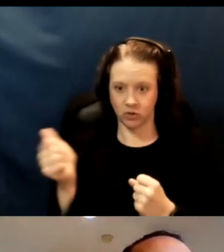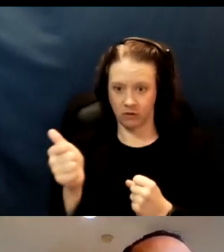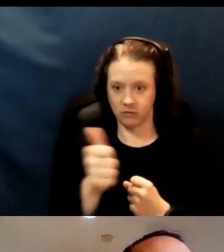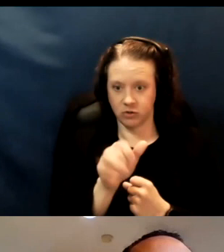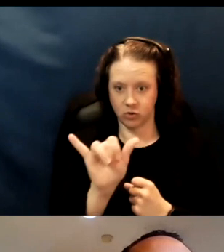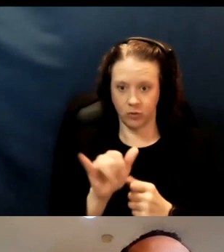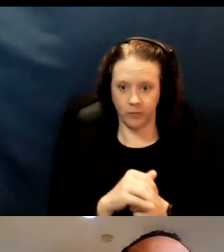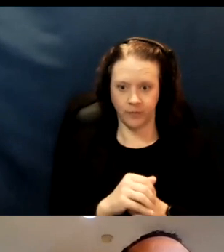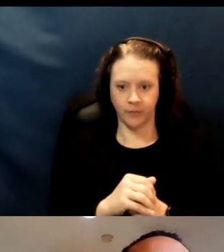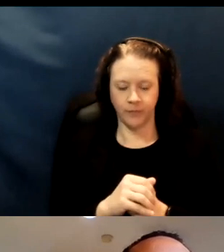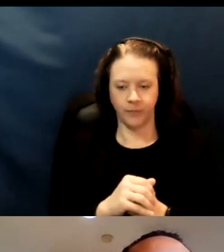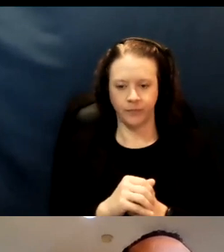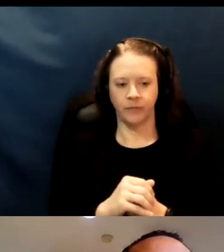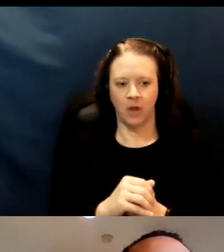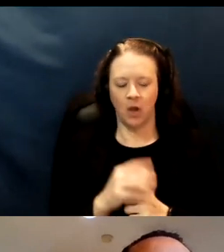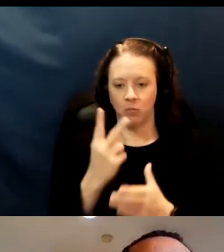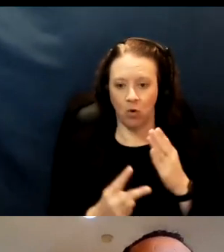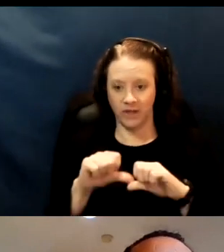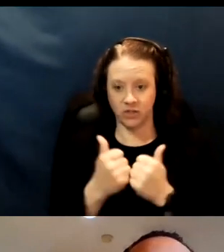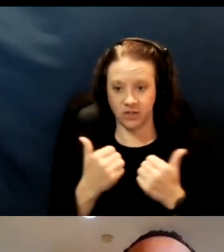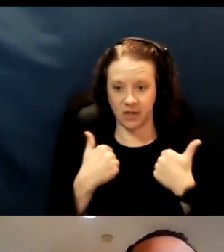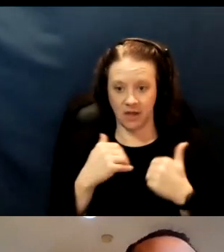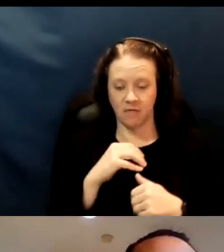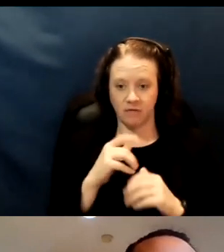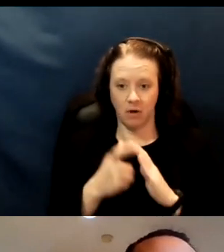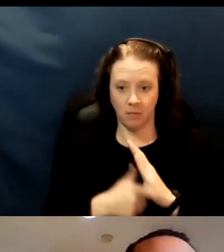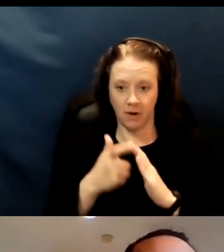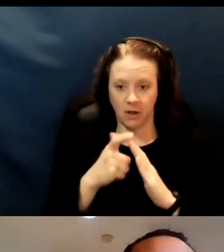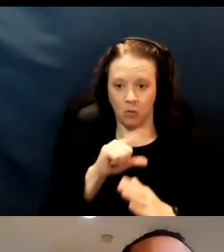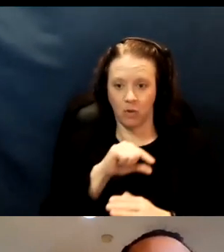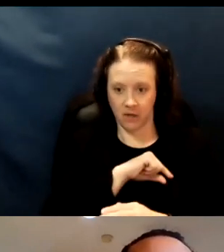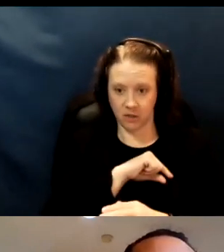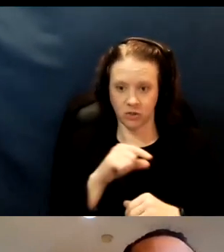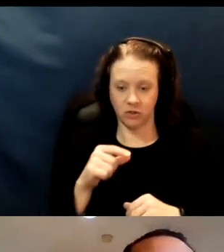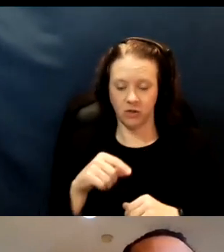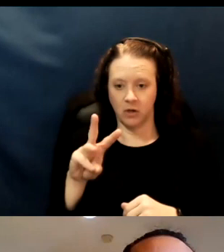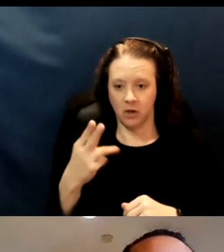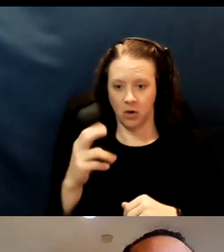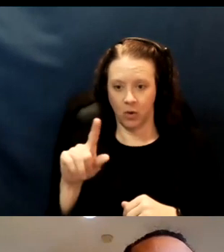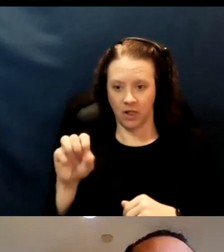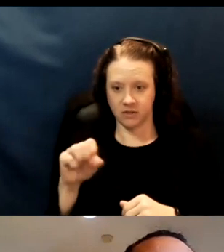Both agencies do have auto-qualification. Actually, Wheels in the Tri-Valley area